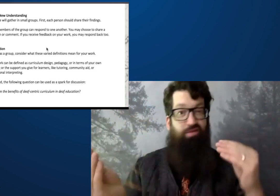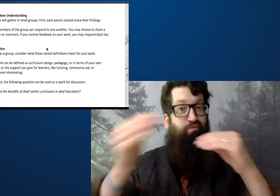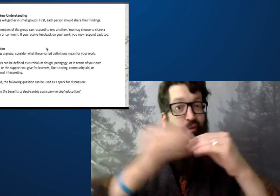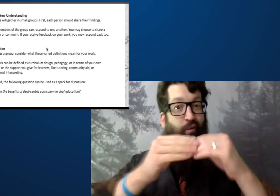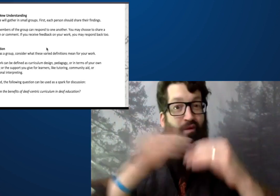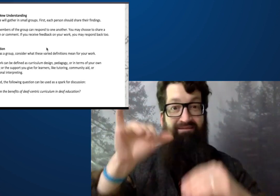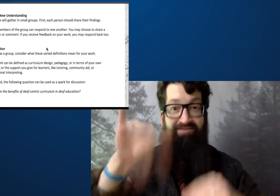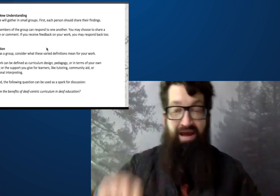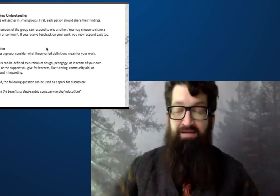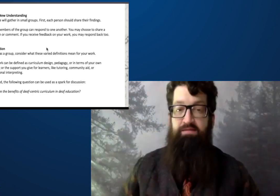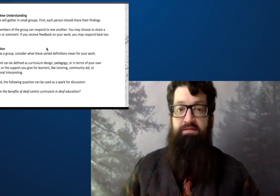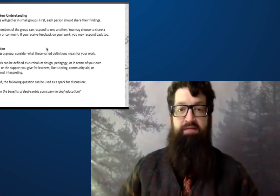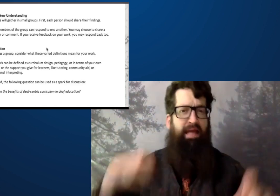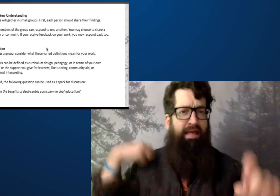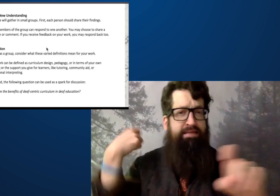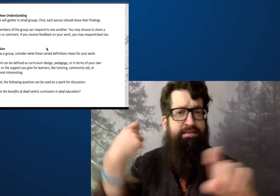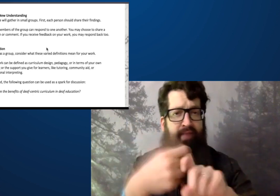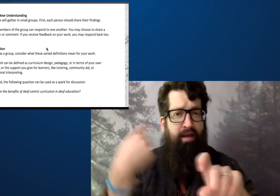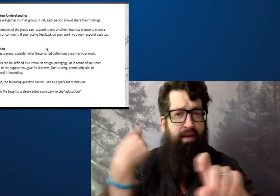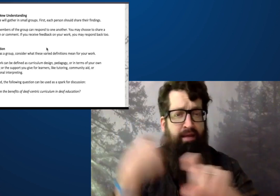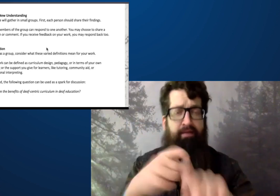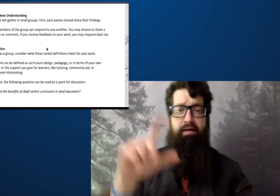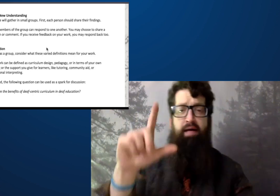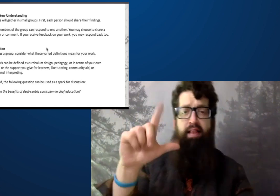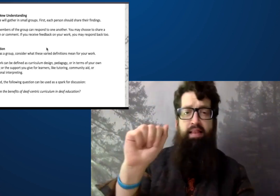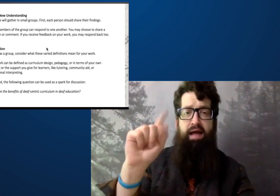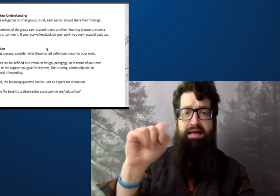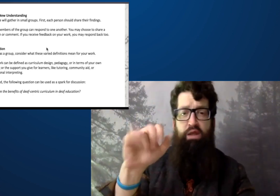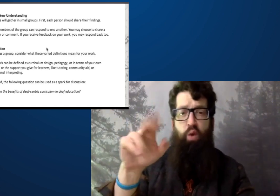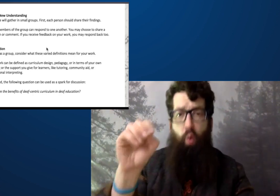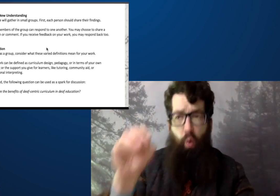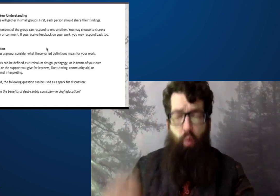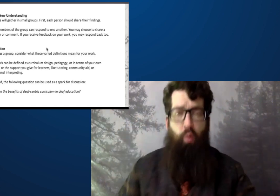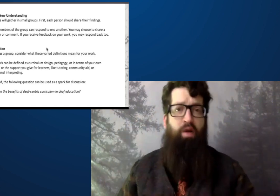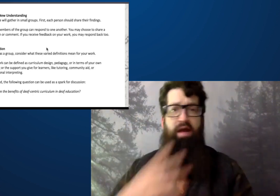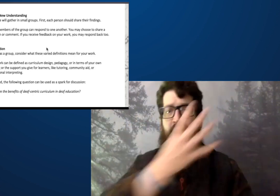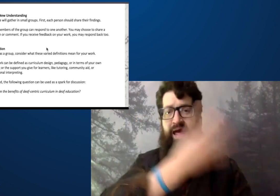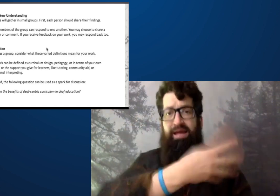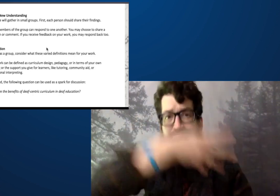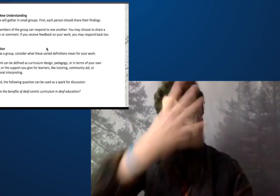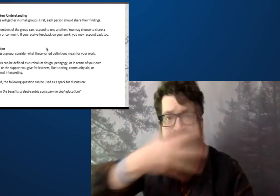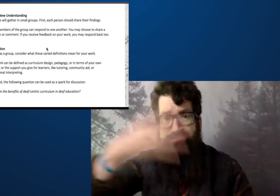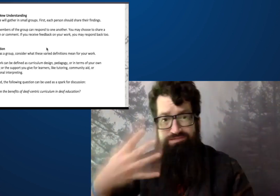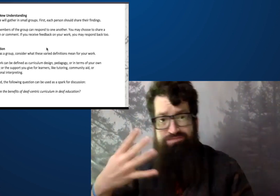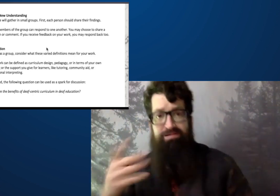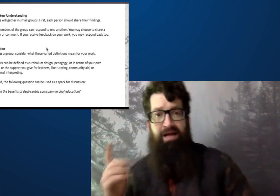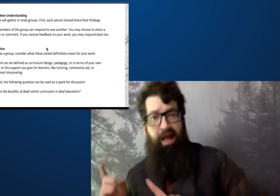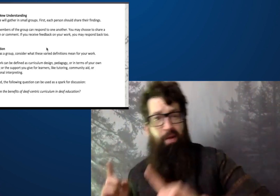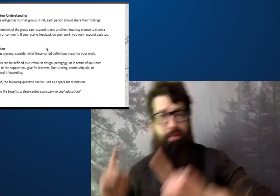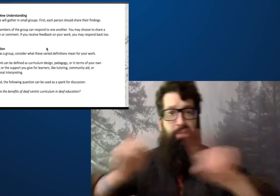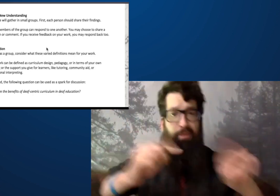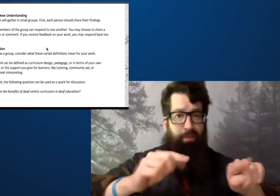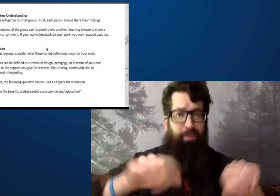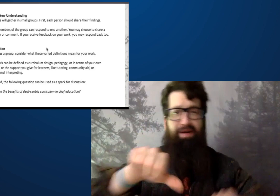To see this kind of increase in research, spanish, specifically the Latino, Latinx,